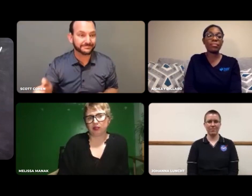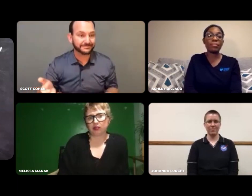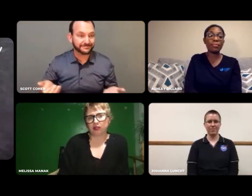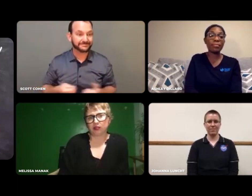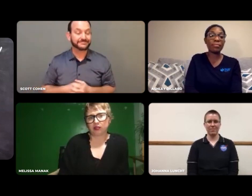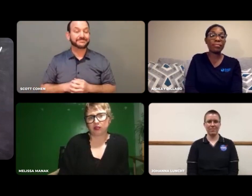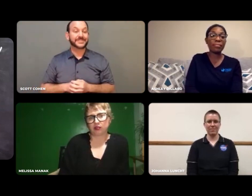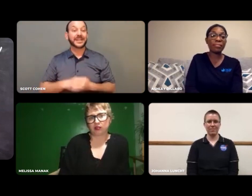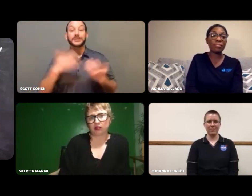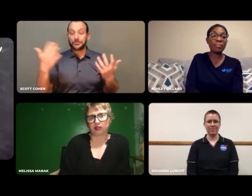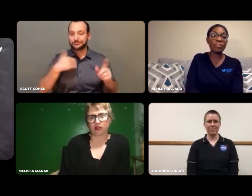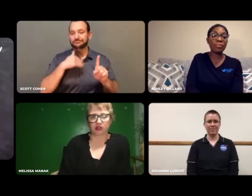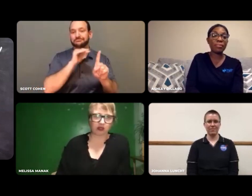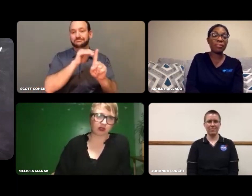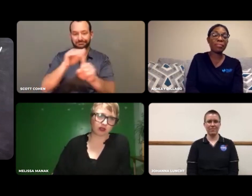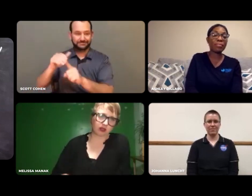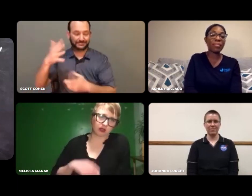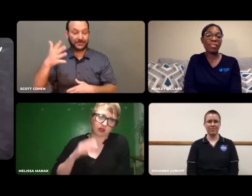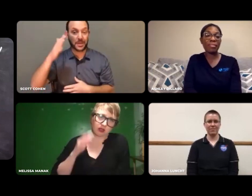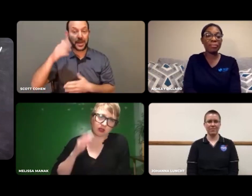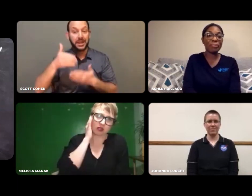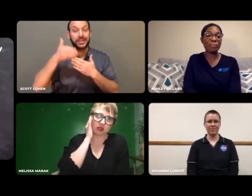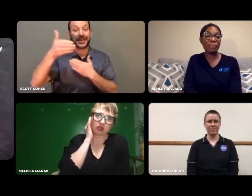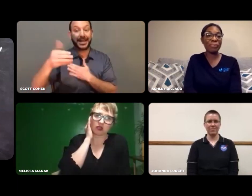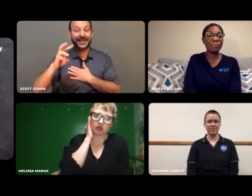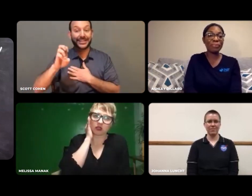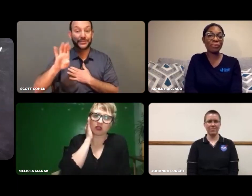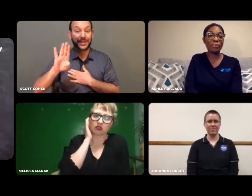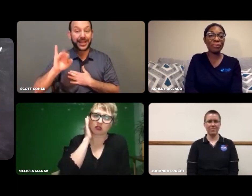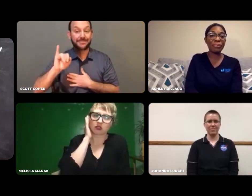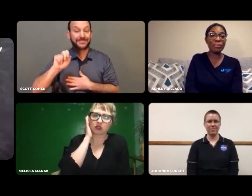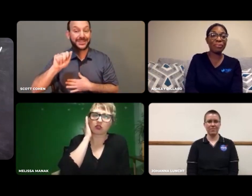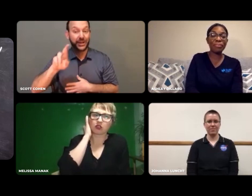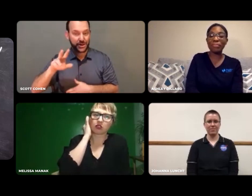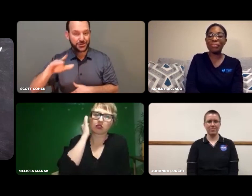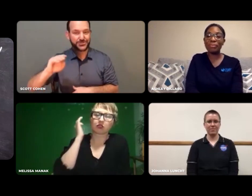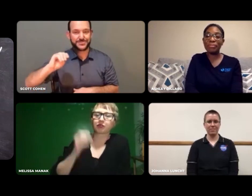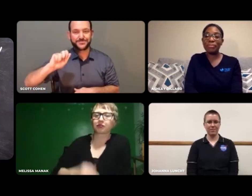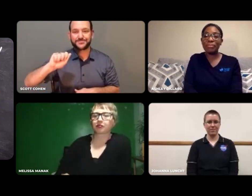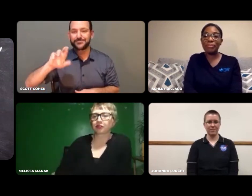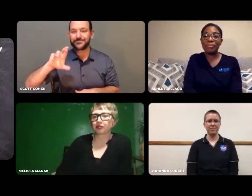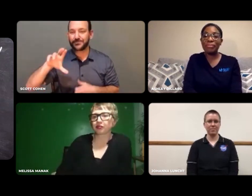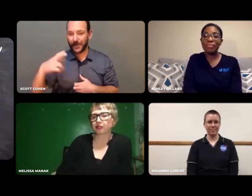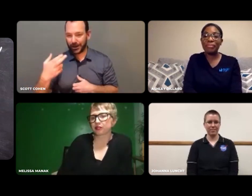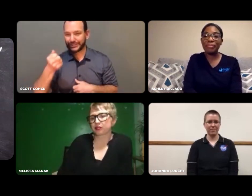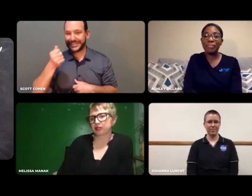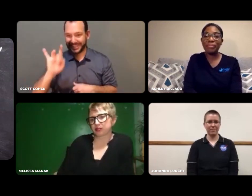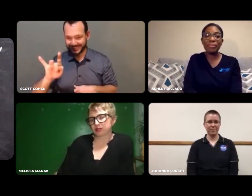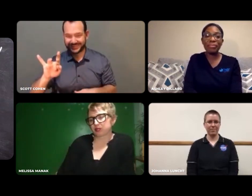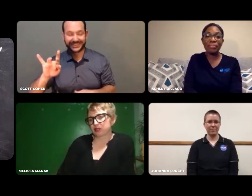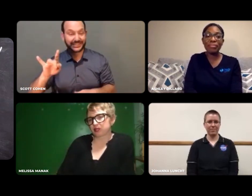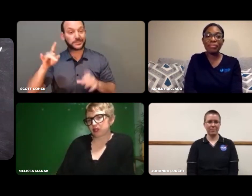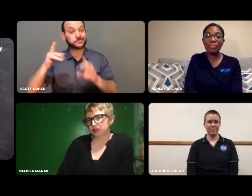Save the date. Our next webinar will be March 18.